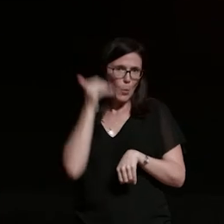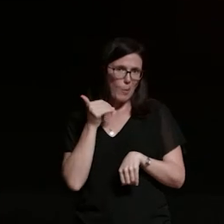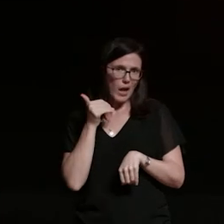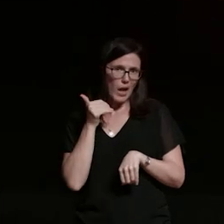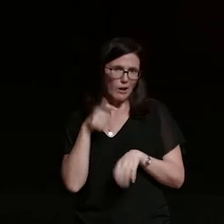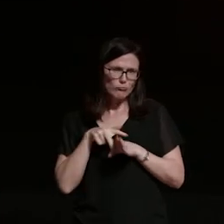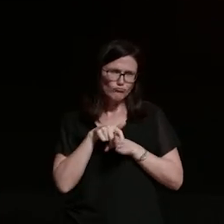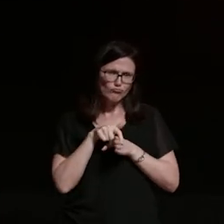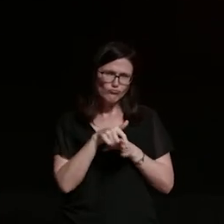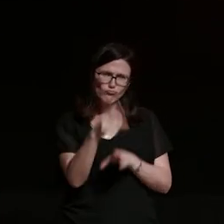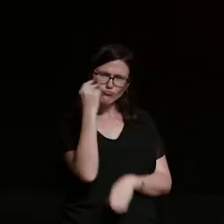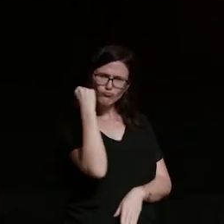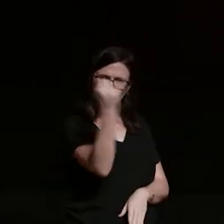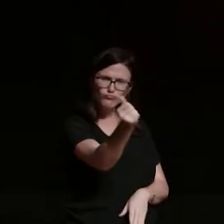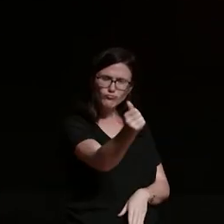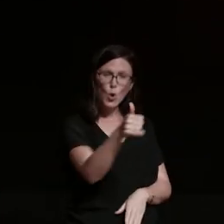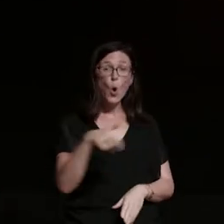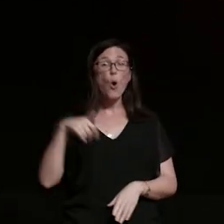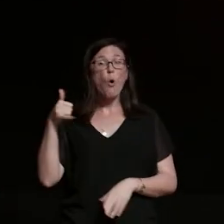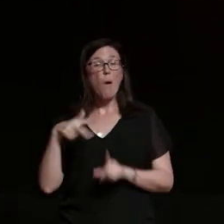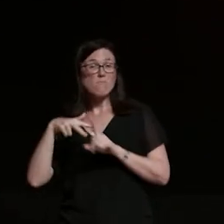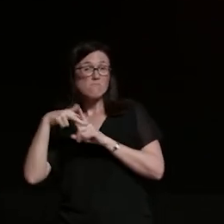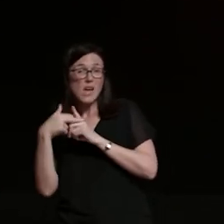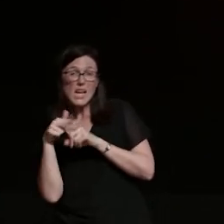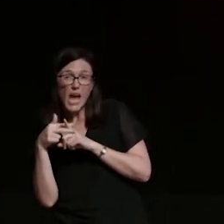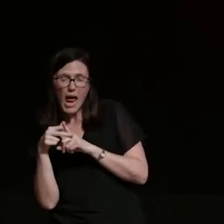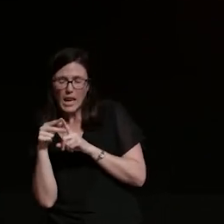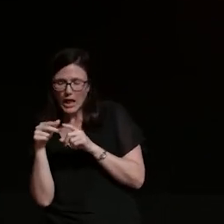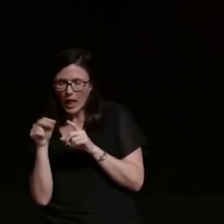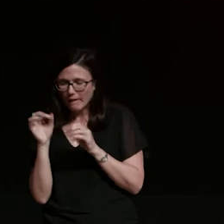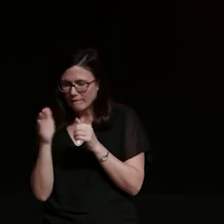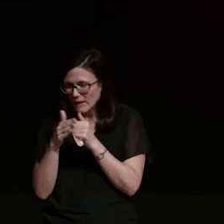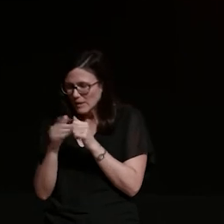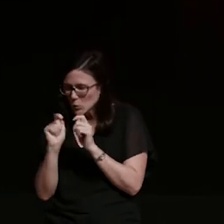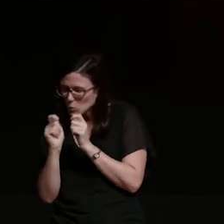you're a grease monkey that customizes every little thing on your bike tightening up loose